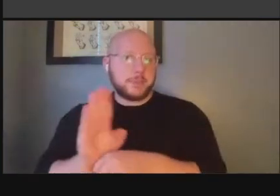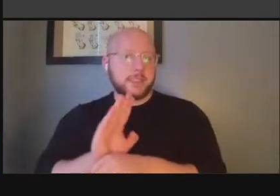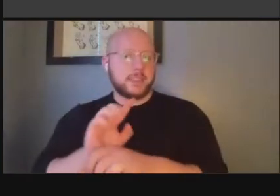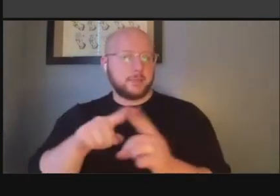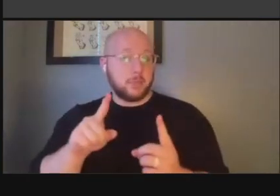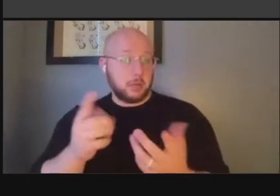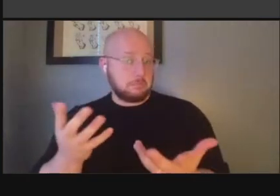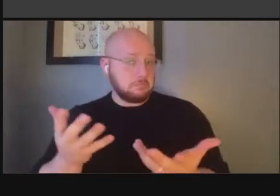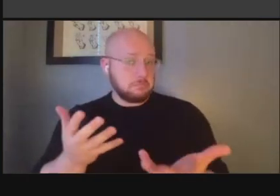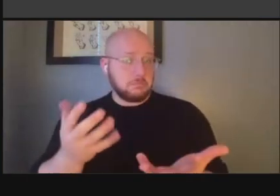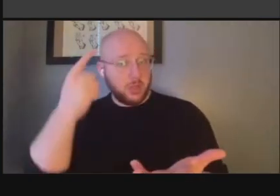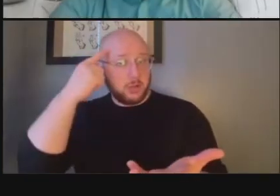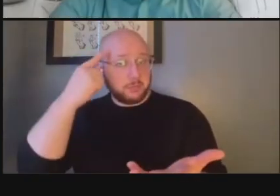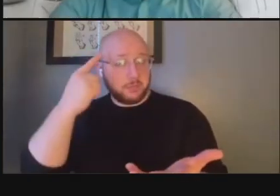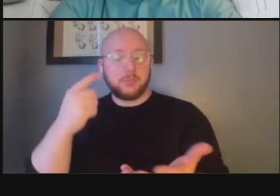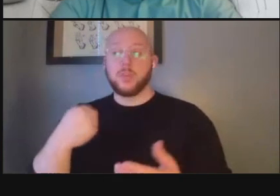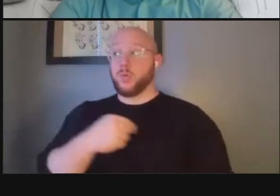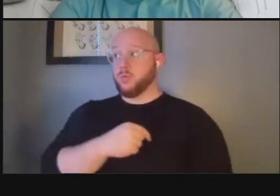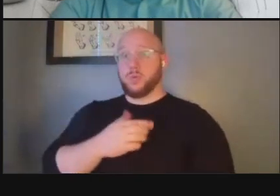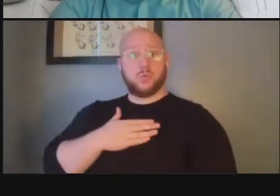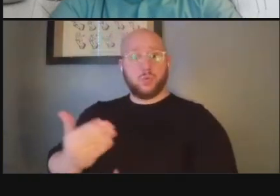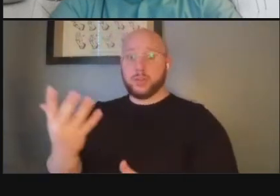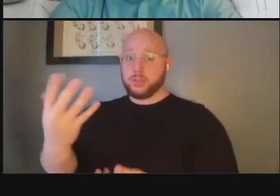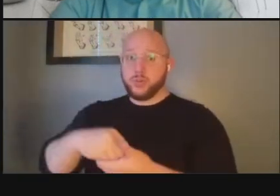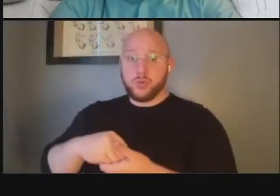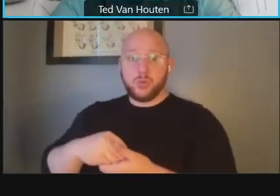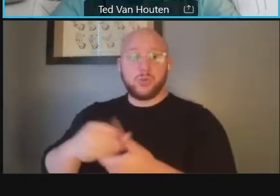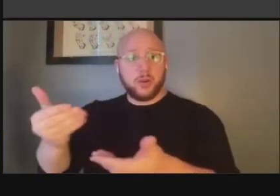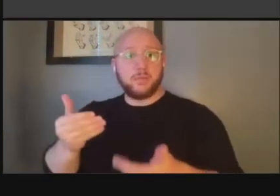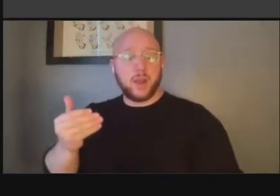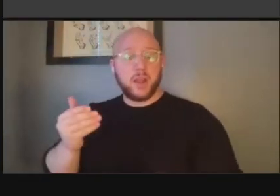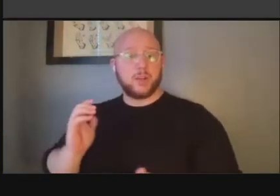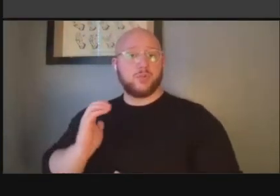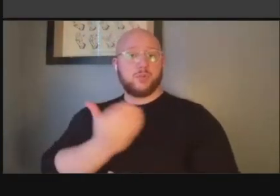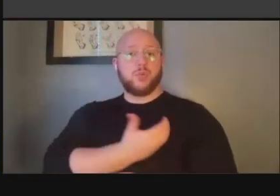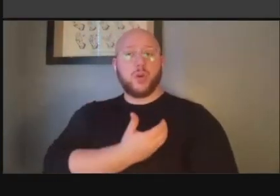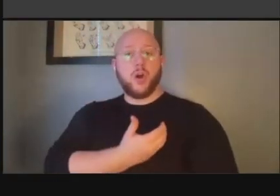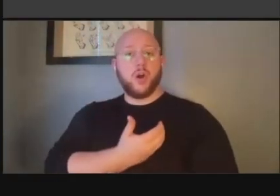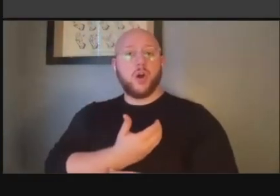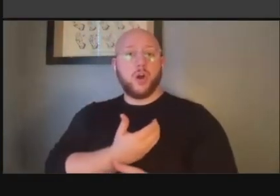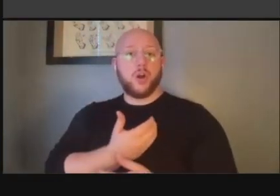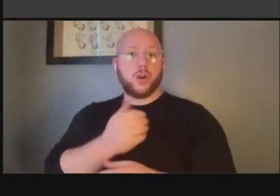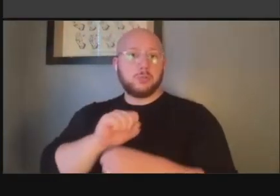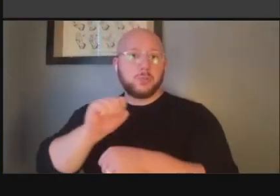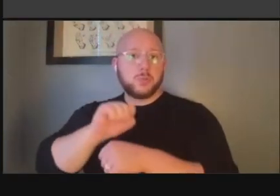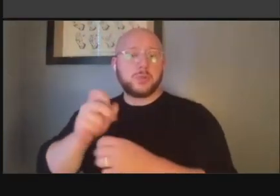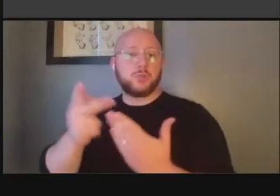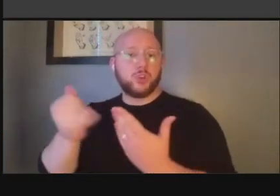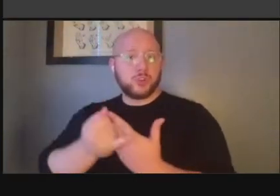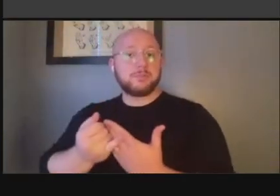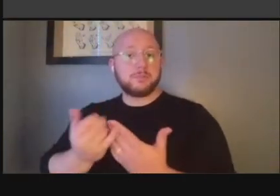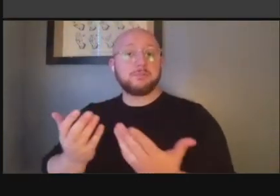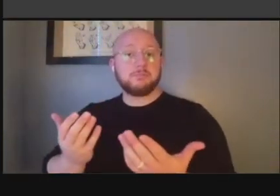we're happy to include them or invite them to our to our charette um or uh you know take comments